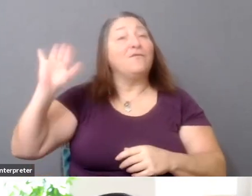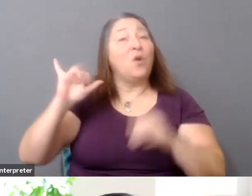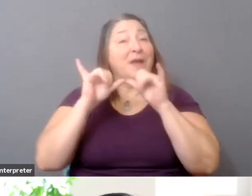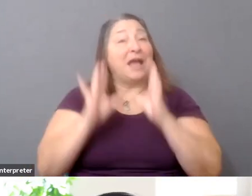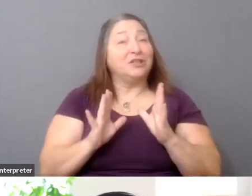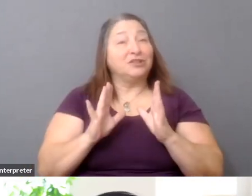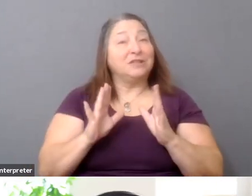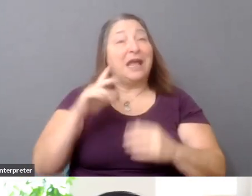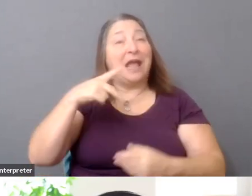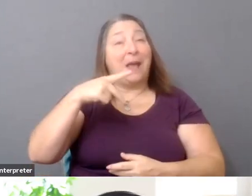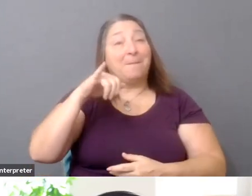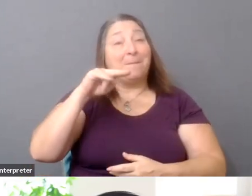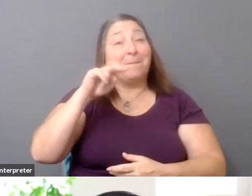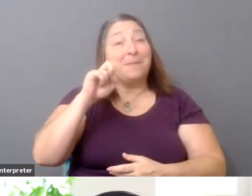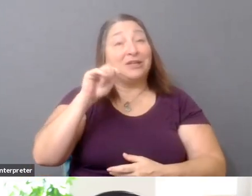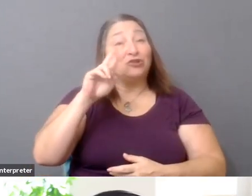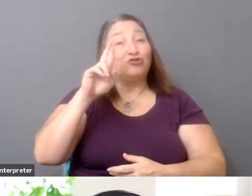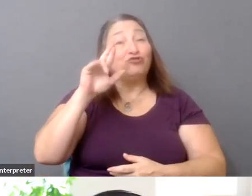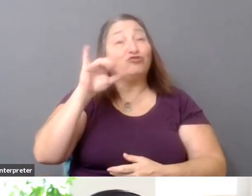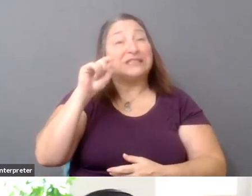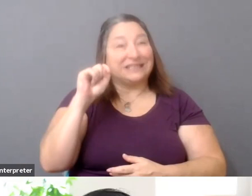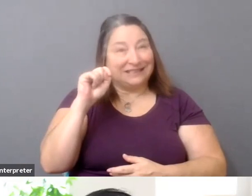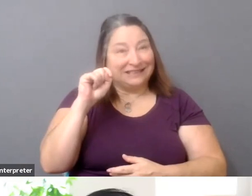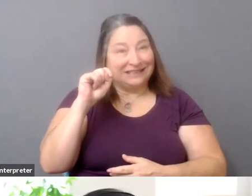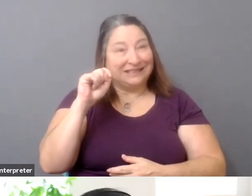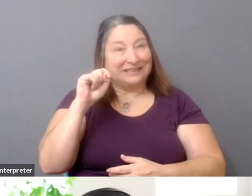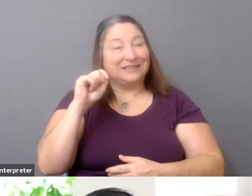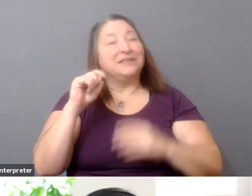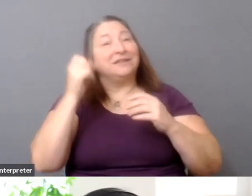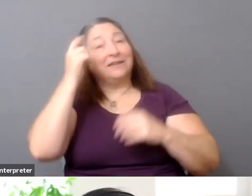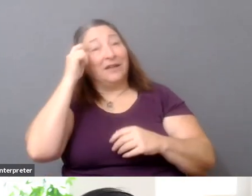Chou, did where there was no discussion at all